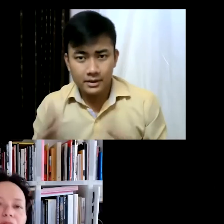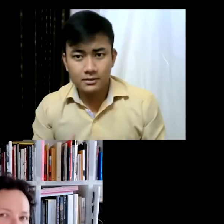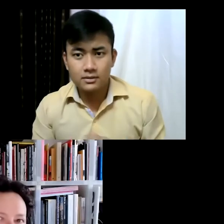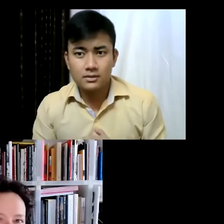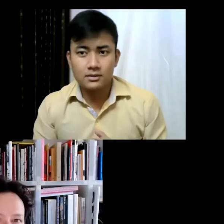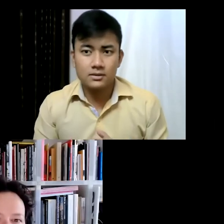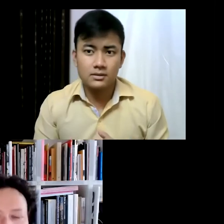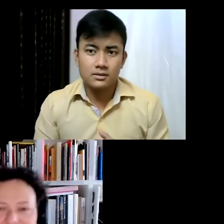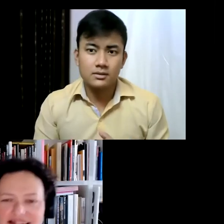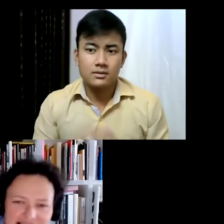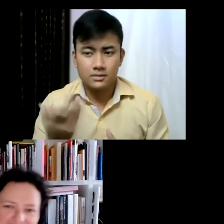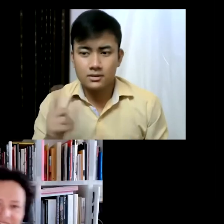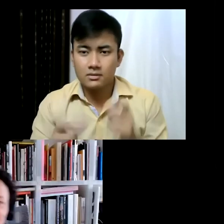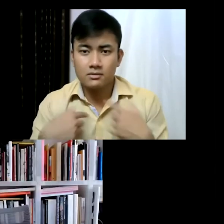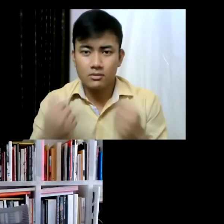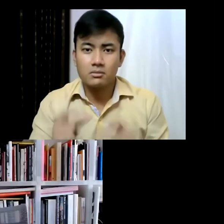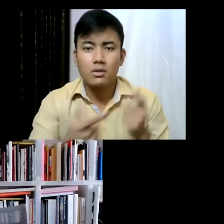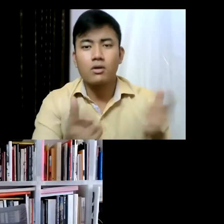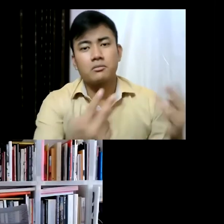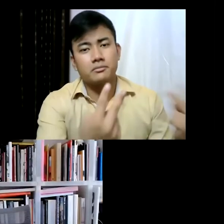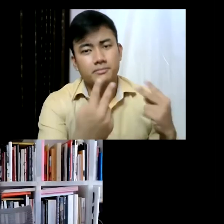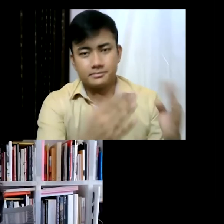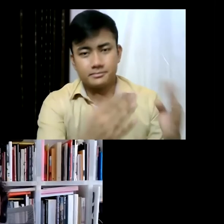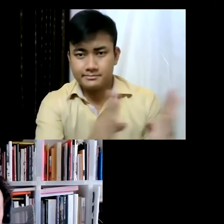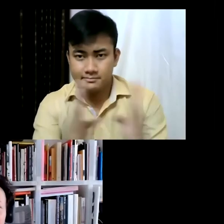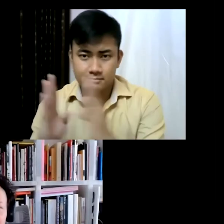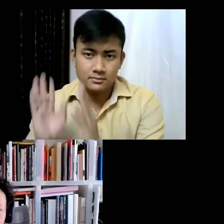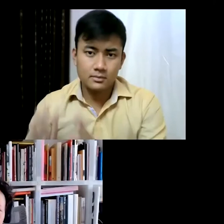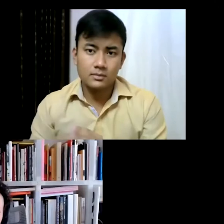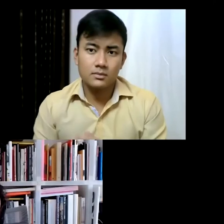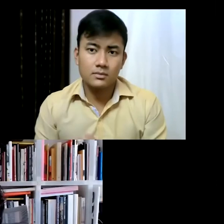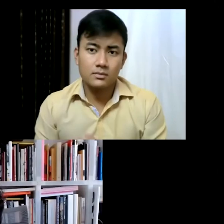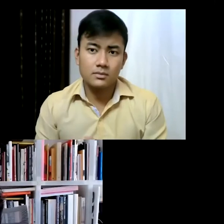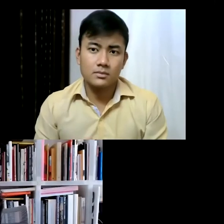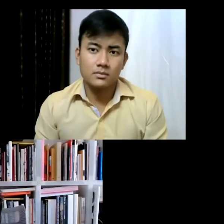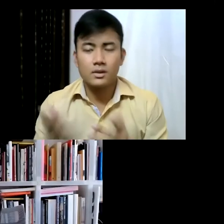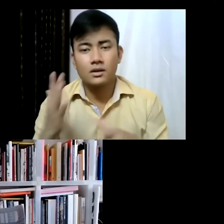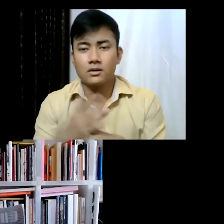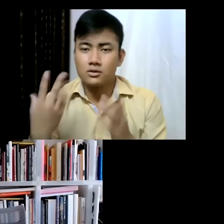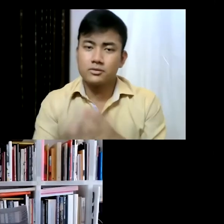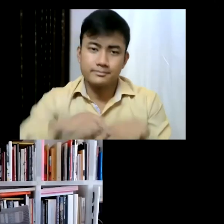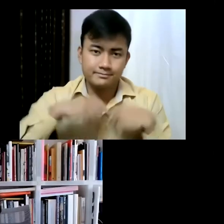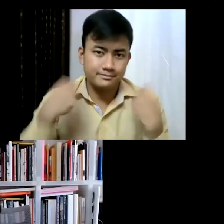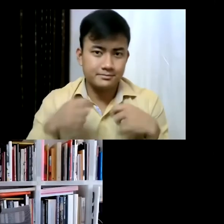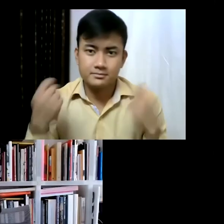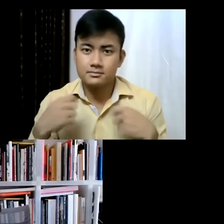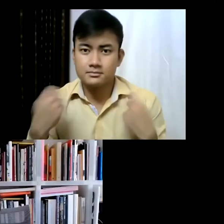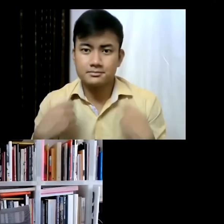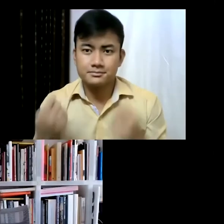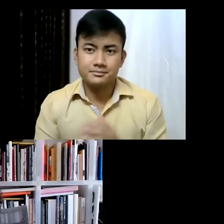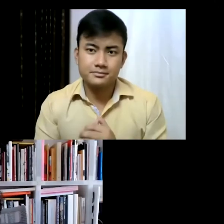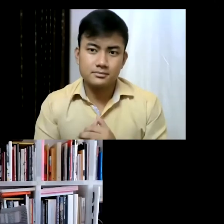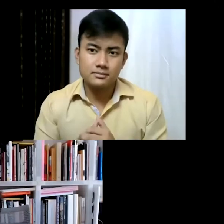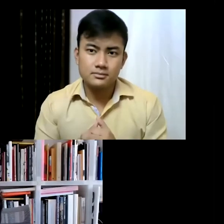more intentional in that and hopefully it will be also celebration of... ummm of Italian culture.